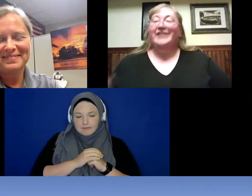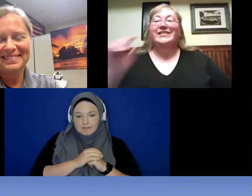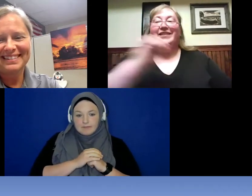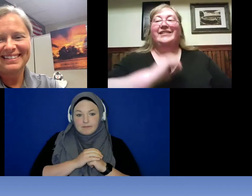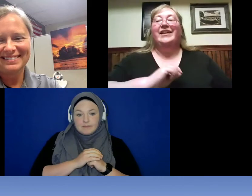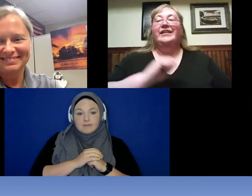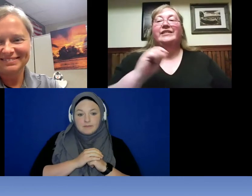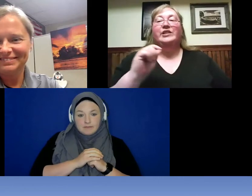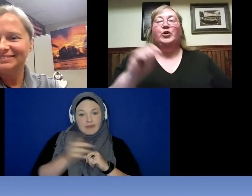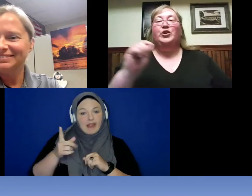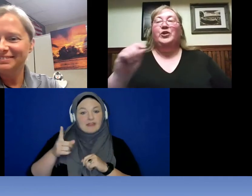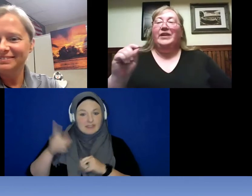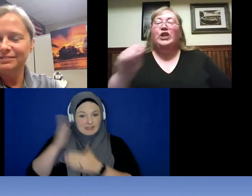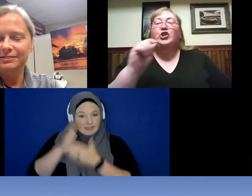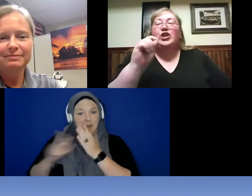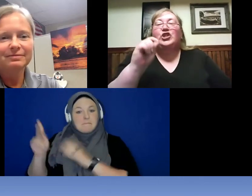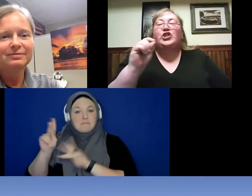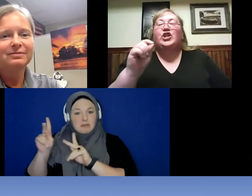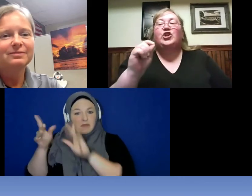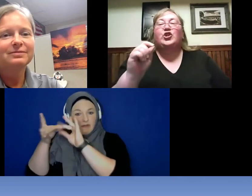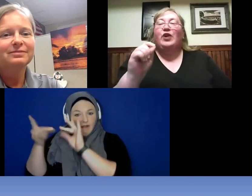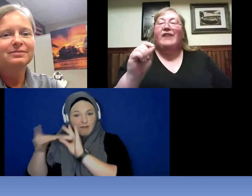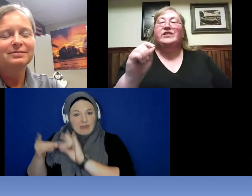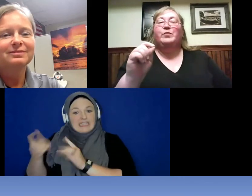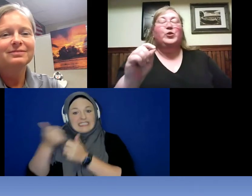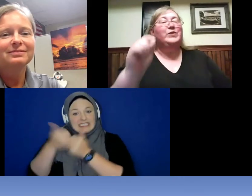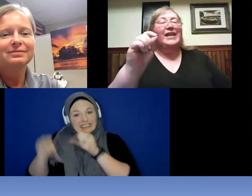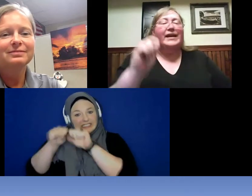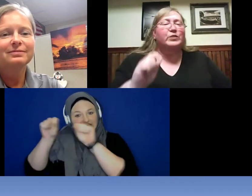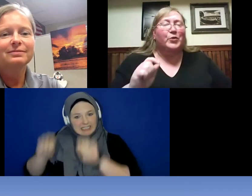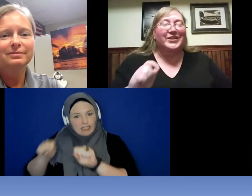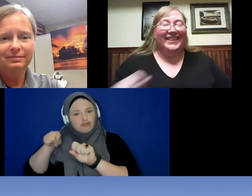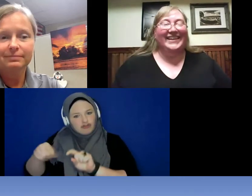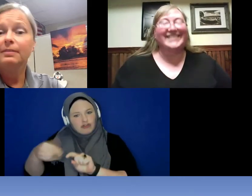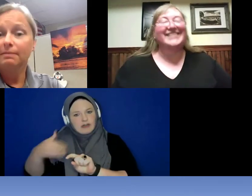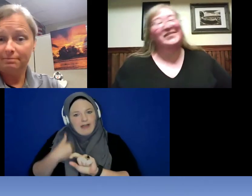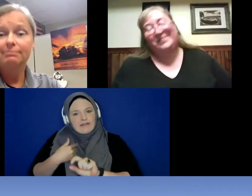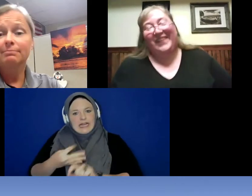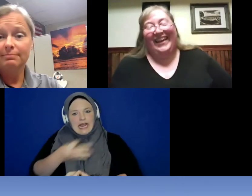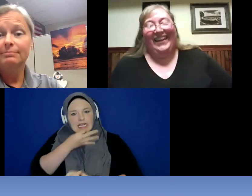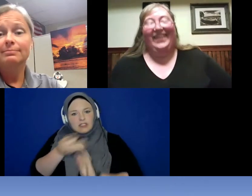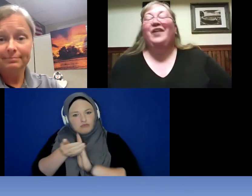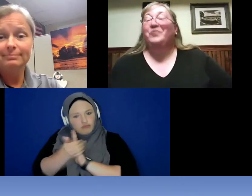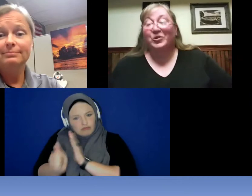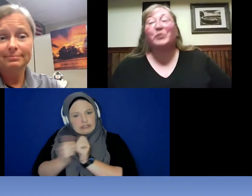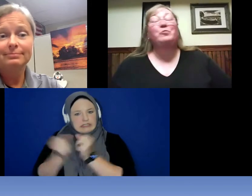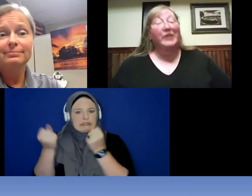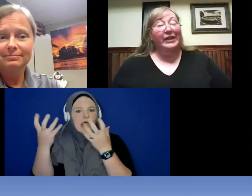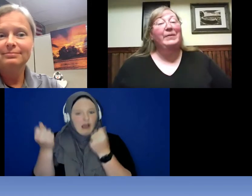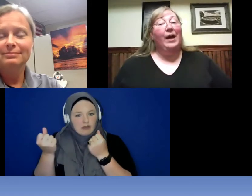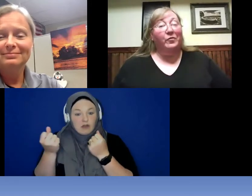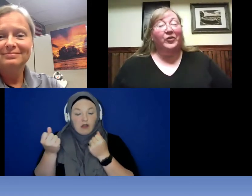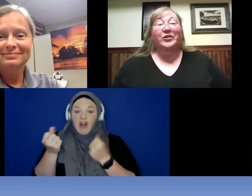As they said -- each station should have someone who is an expert in this which would really be helpful